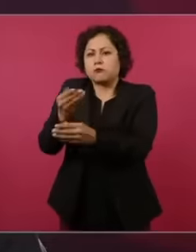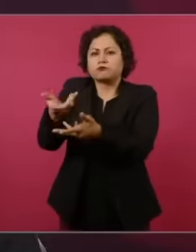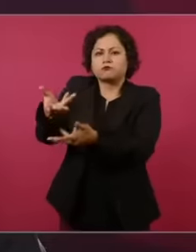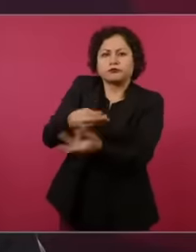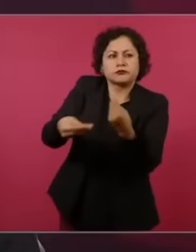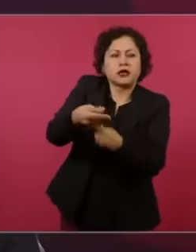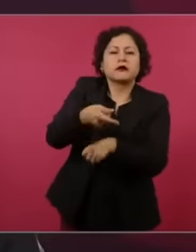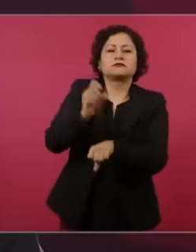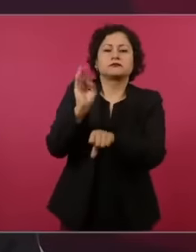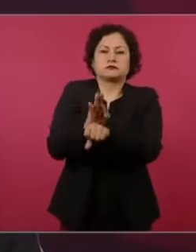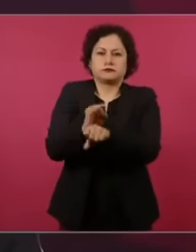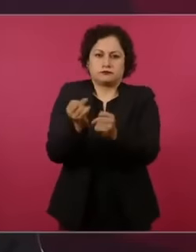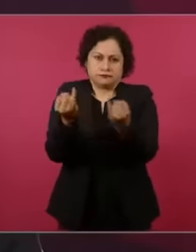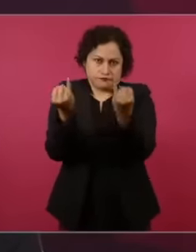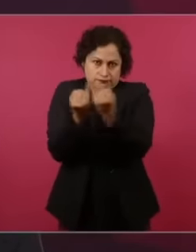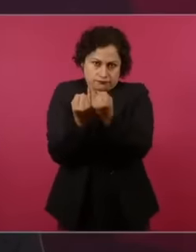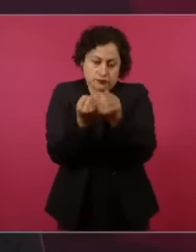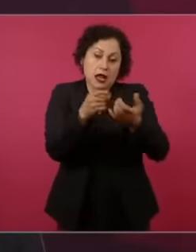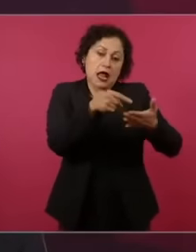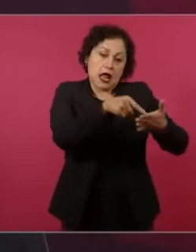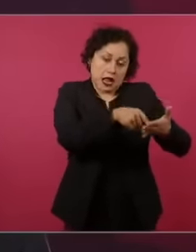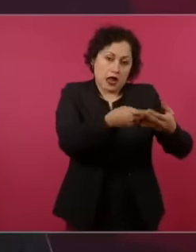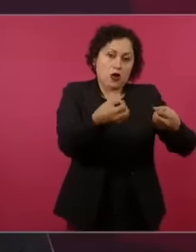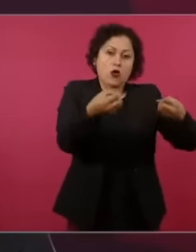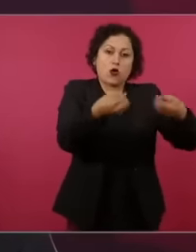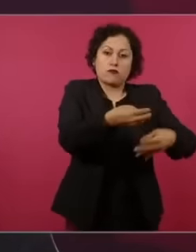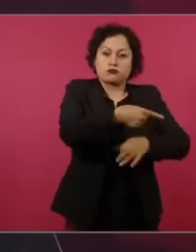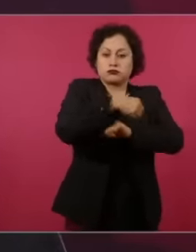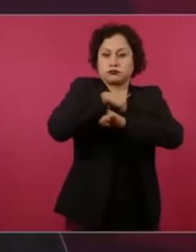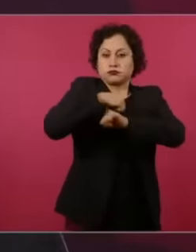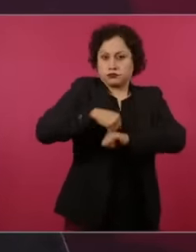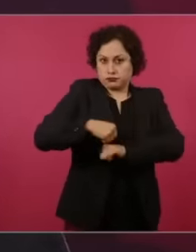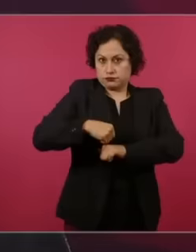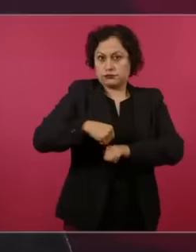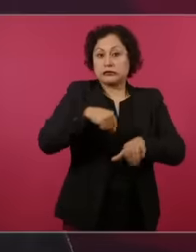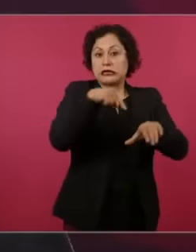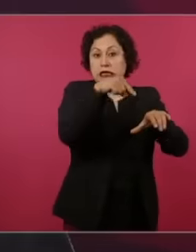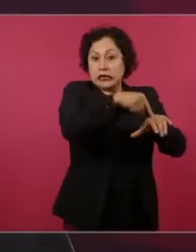the financial intelligence unit has access to all the reports and all the